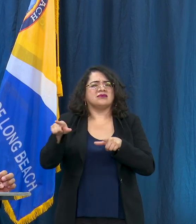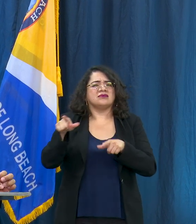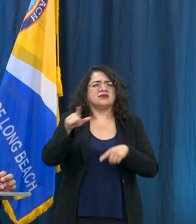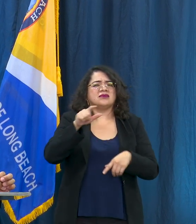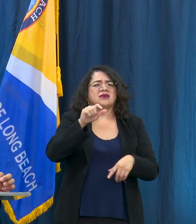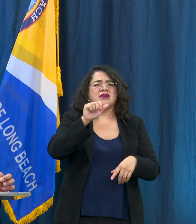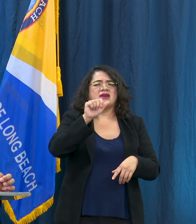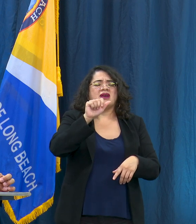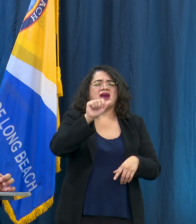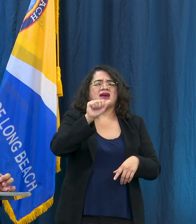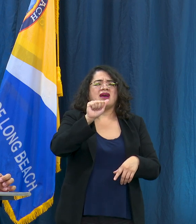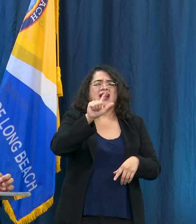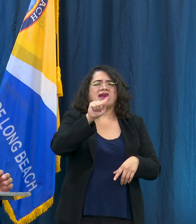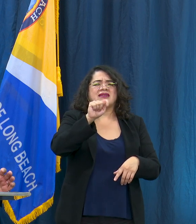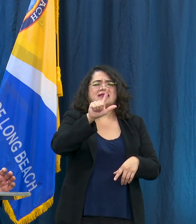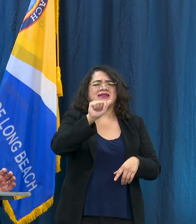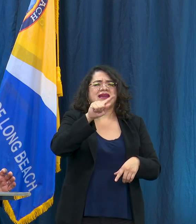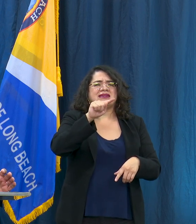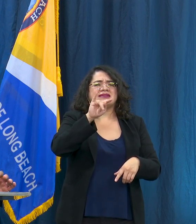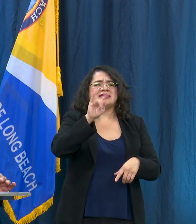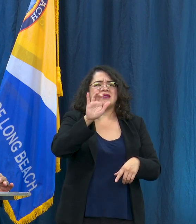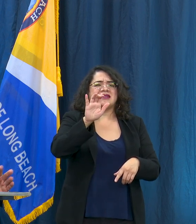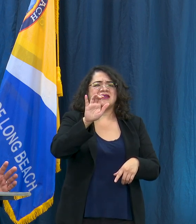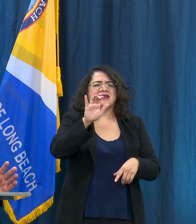that's what Atlantic and - it's certainly over by the 91,